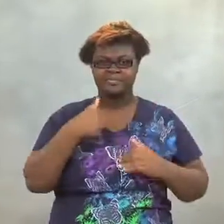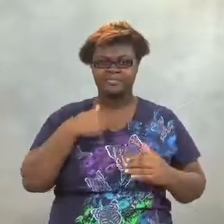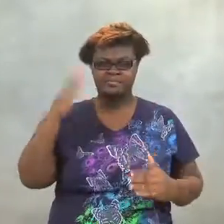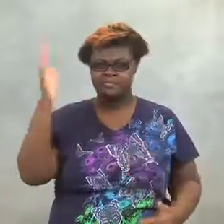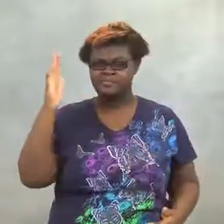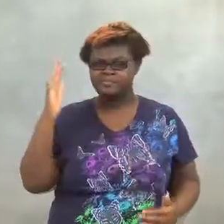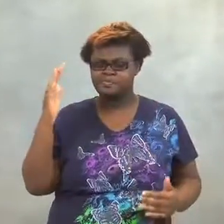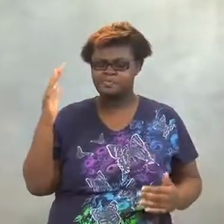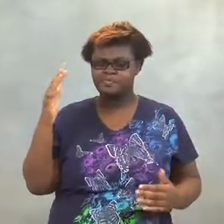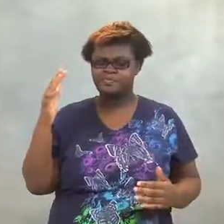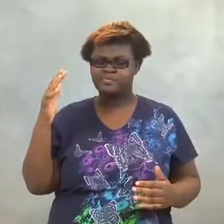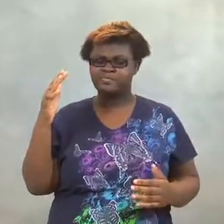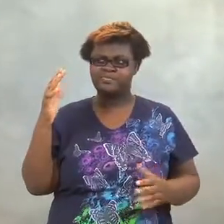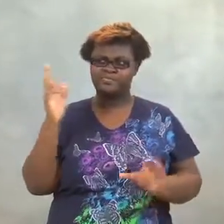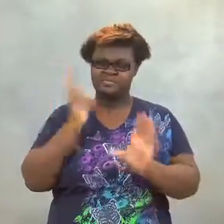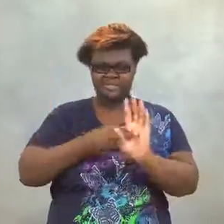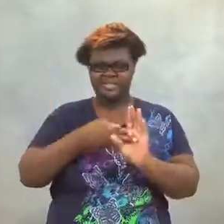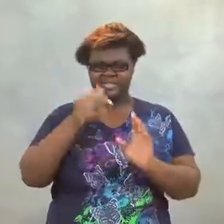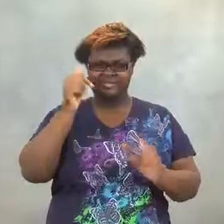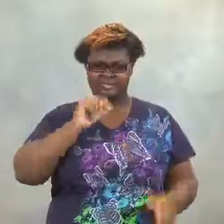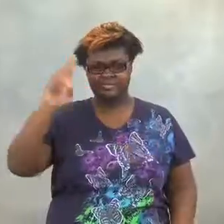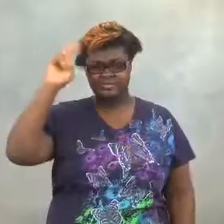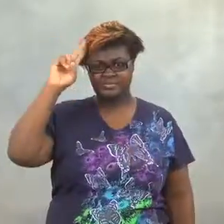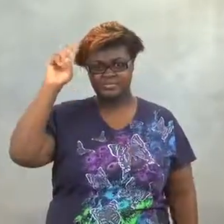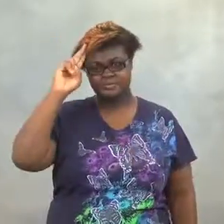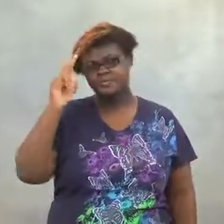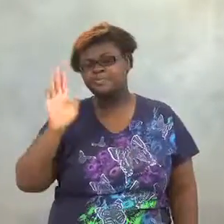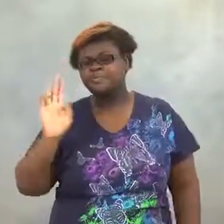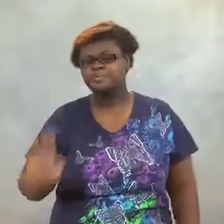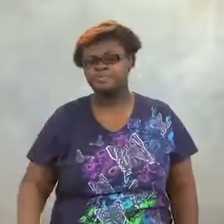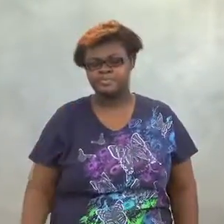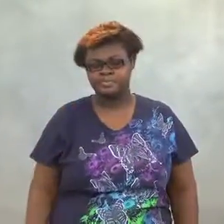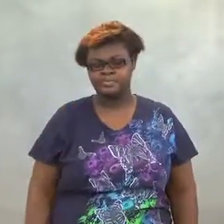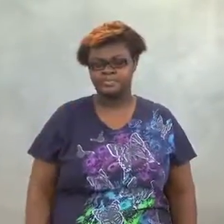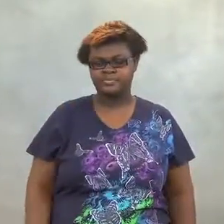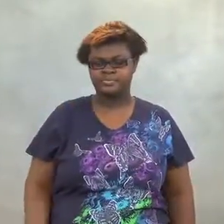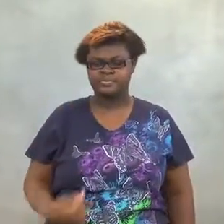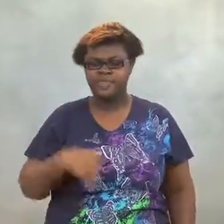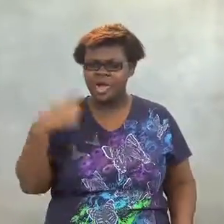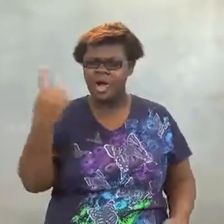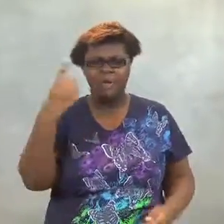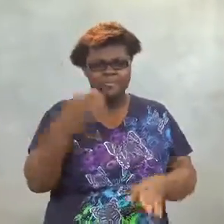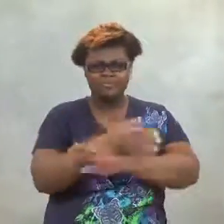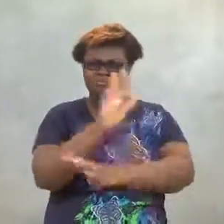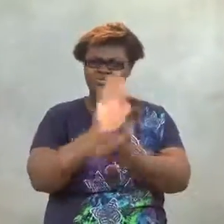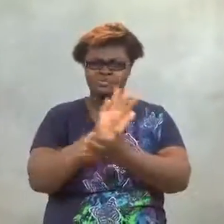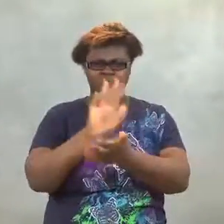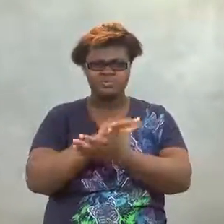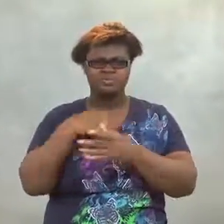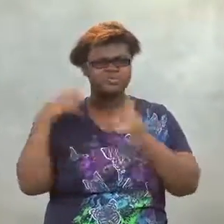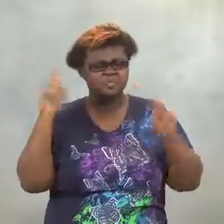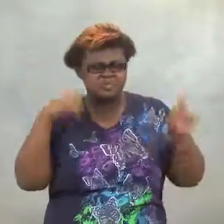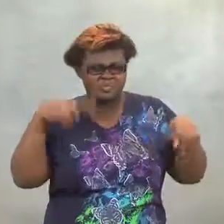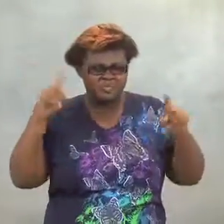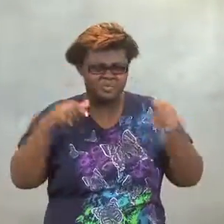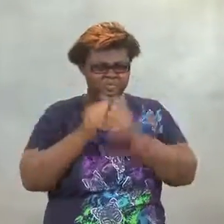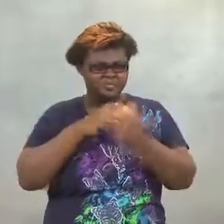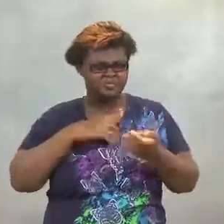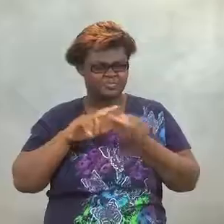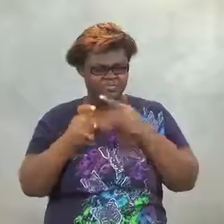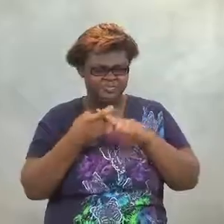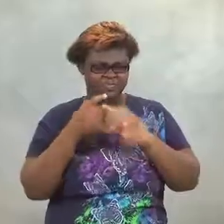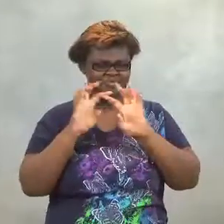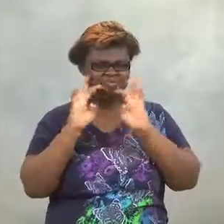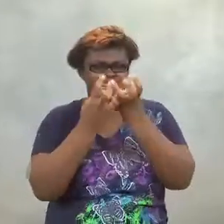I was a member of the Girl Scouts.